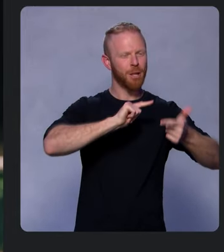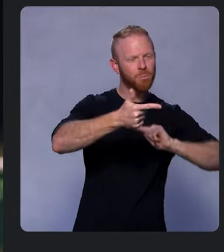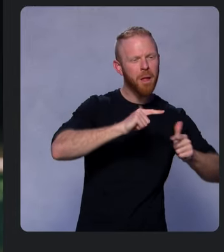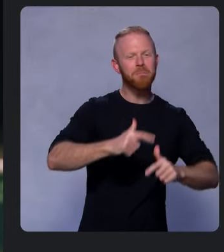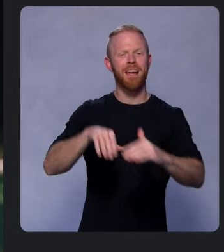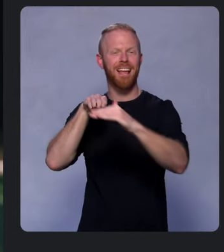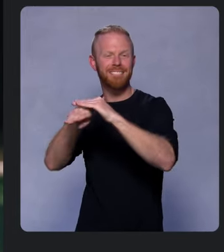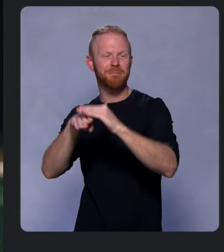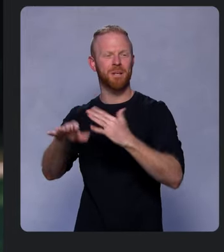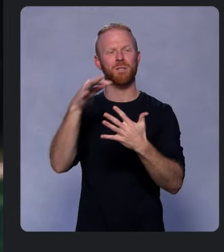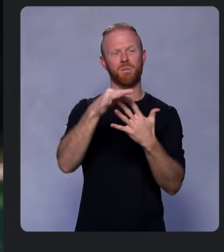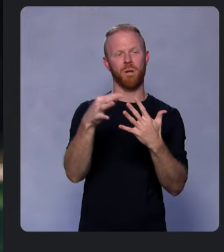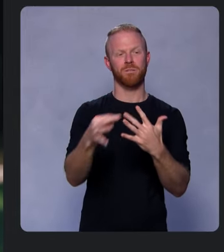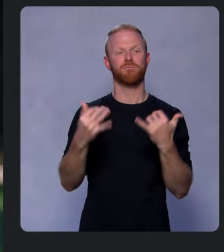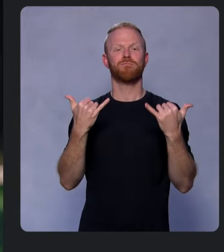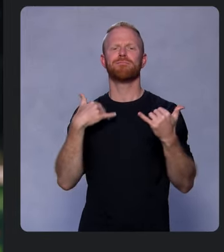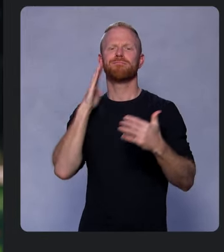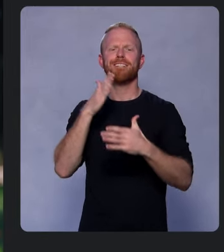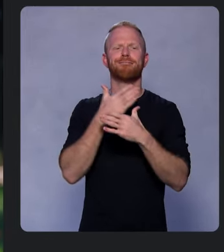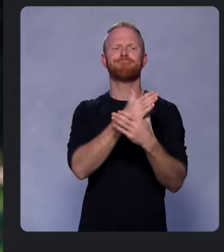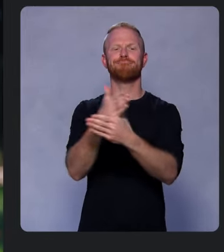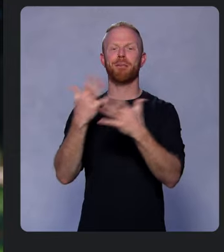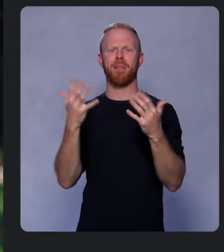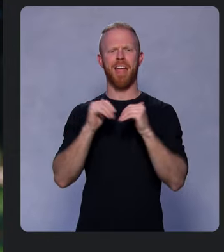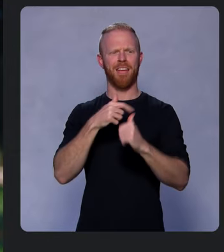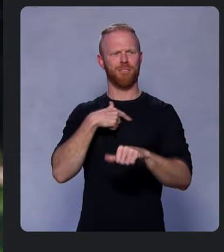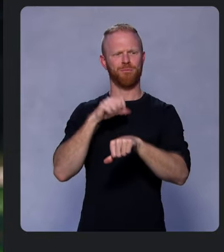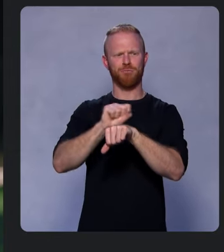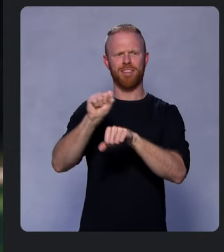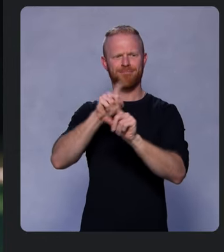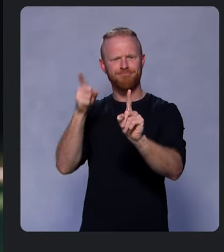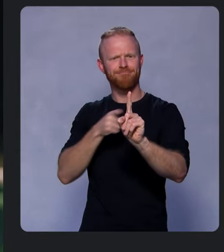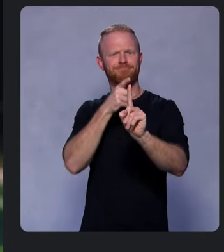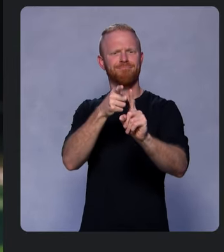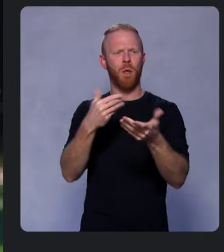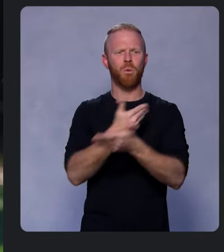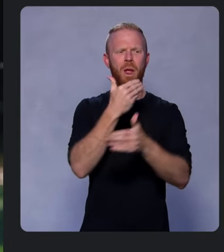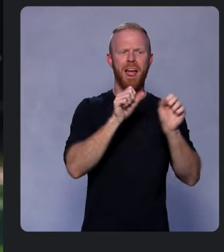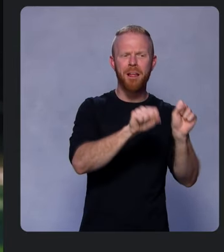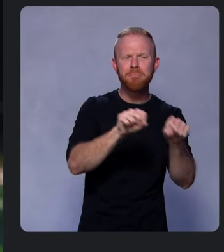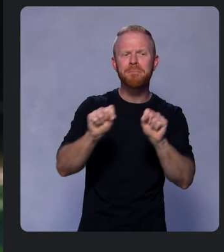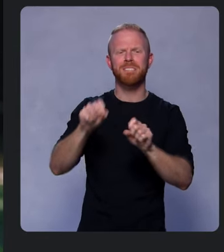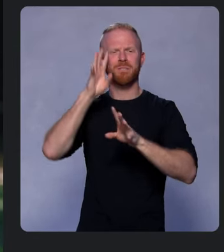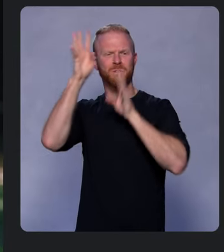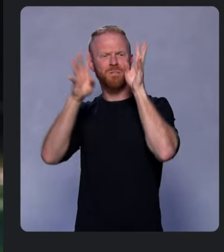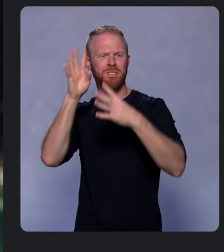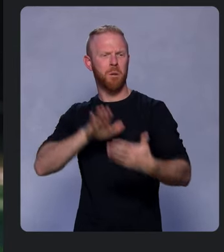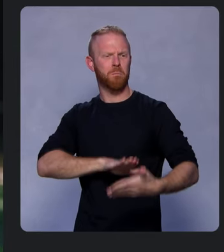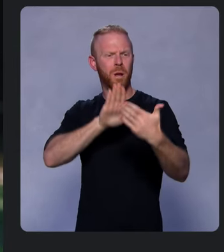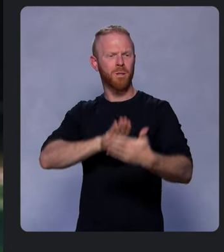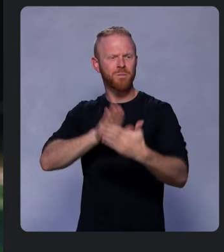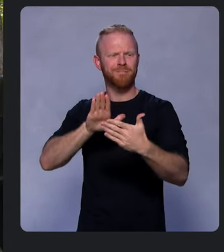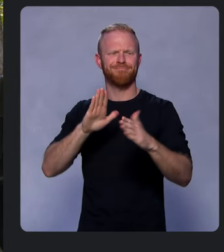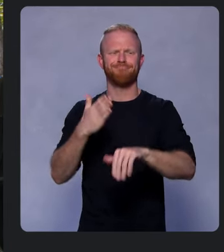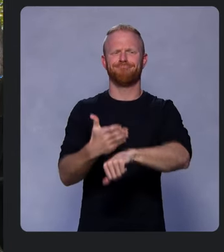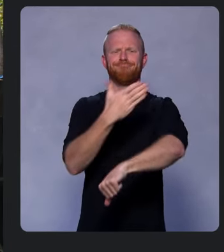Today, I’ll share how we’re working with you to add new capabilities and innovative approaches that advance what’s possible on the web.